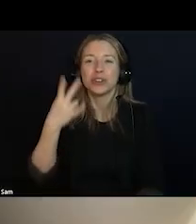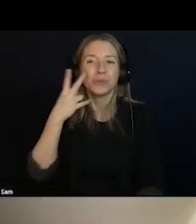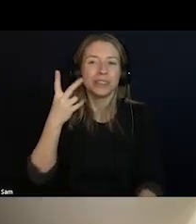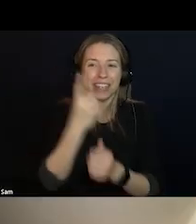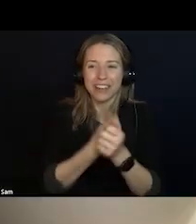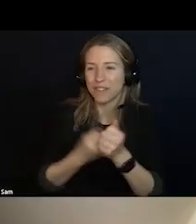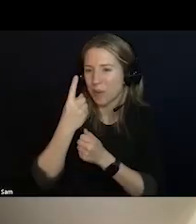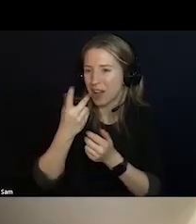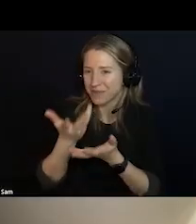SEE A LOT OF FRIENDS HERE.